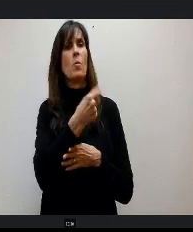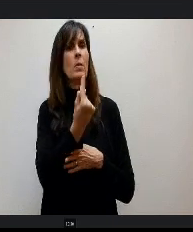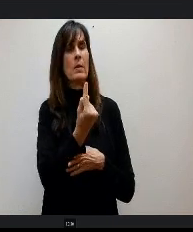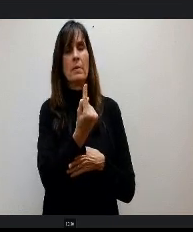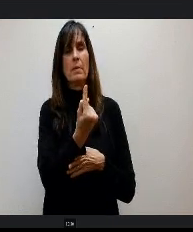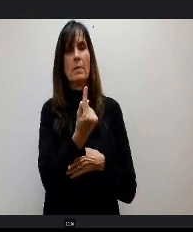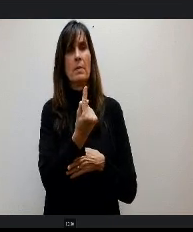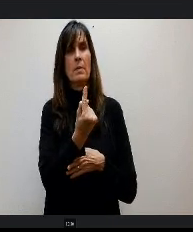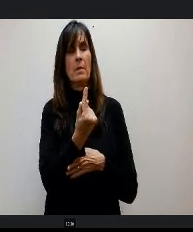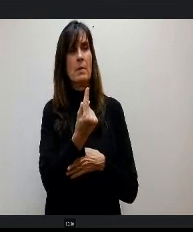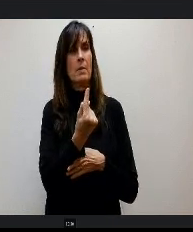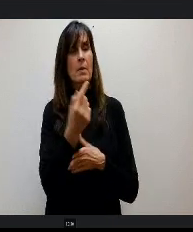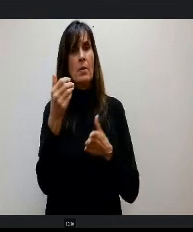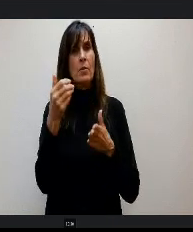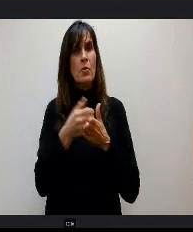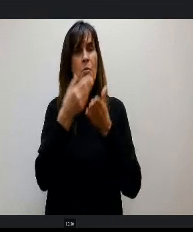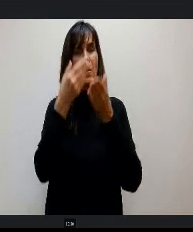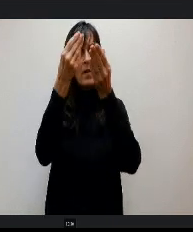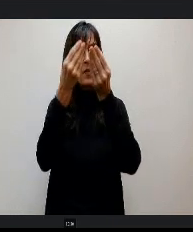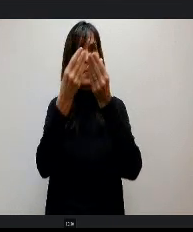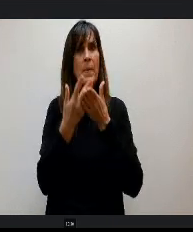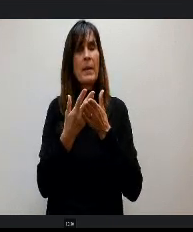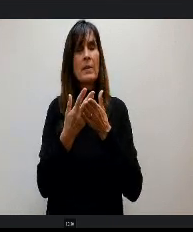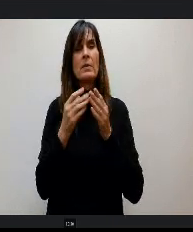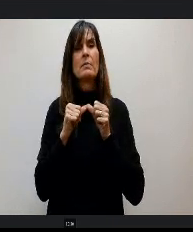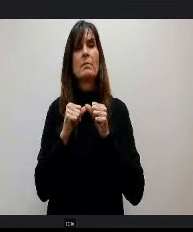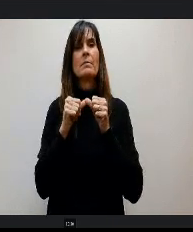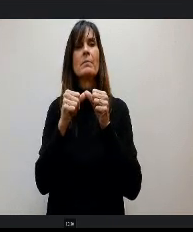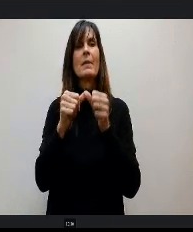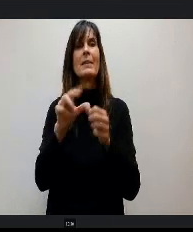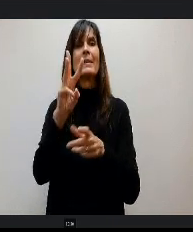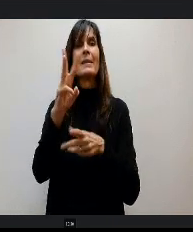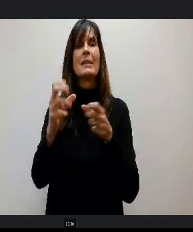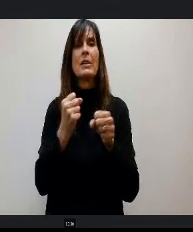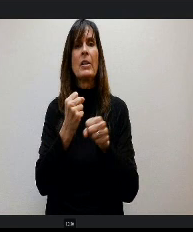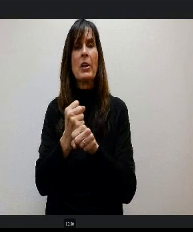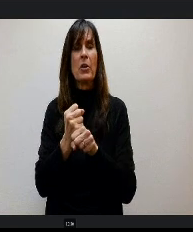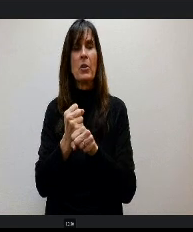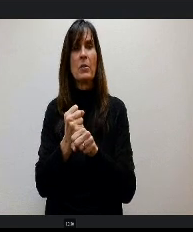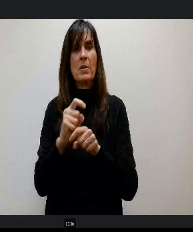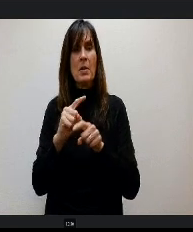piece is implemented over six years, but the puzzle pieces we have aren't quite the whole puzzle we have.